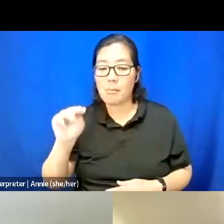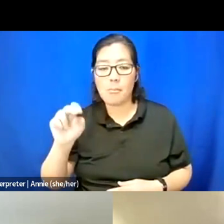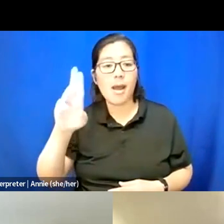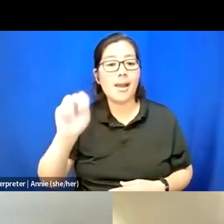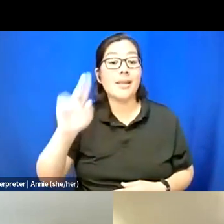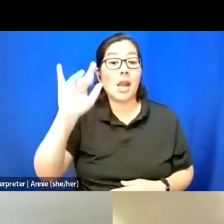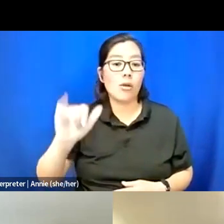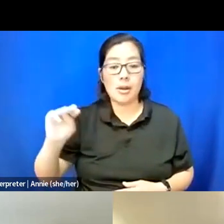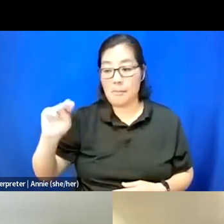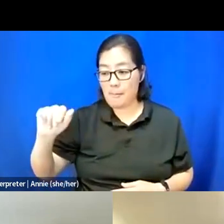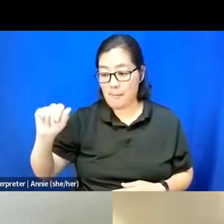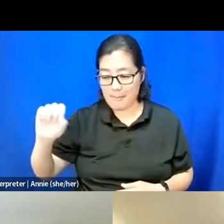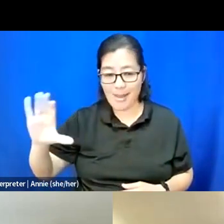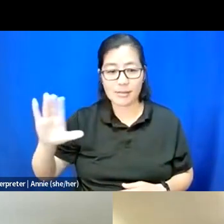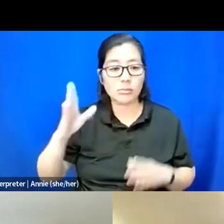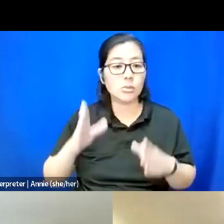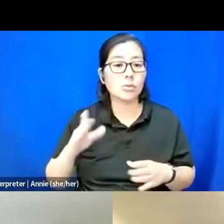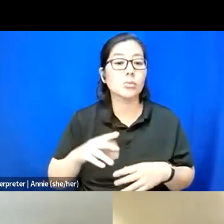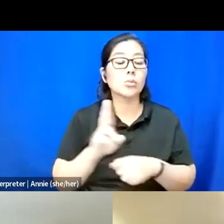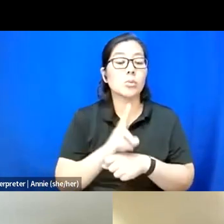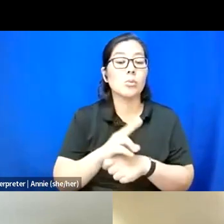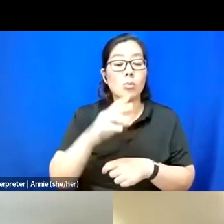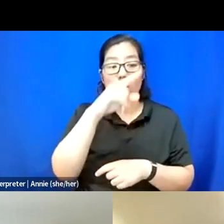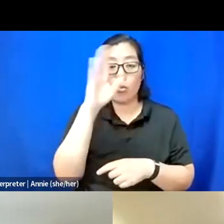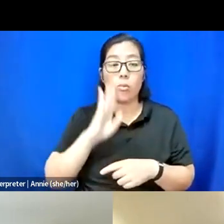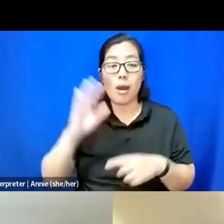I'm wearing a brown hat that says LA on it.